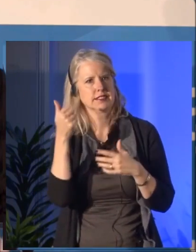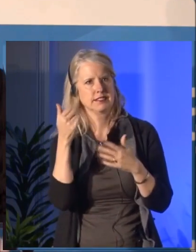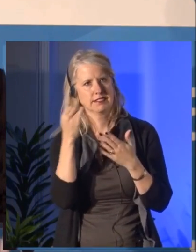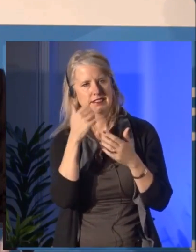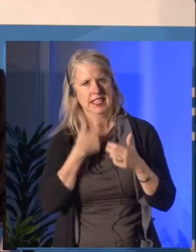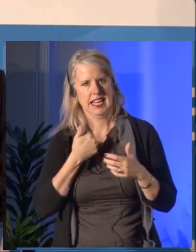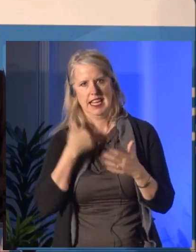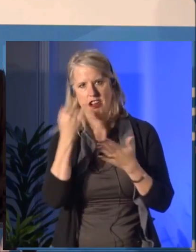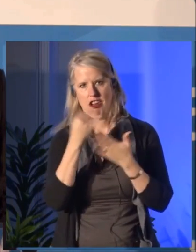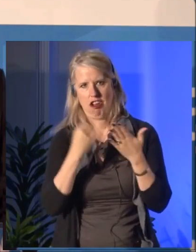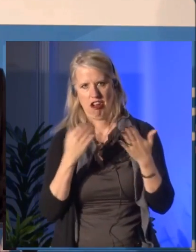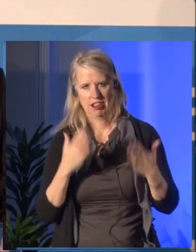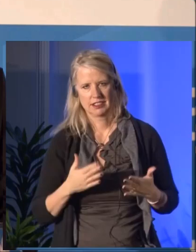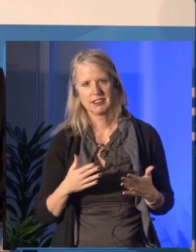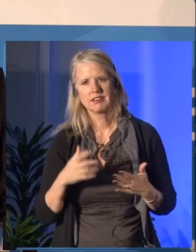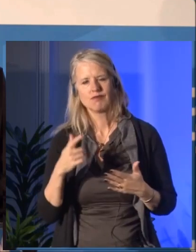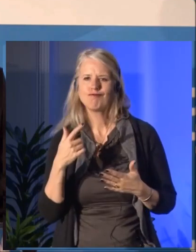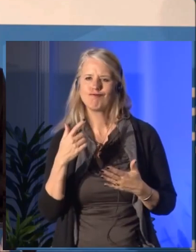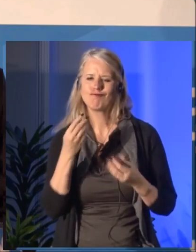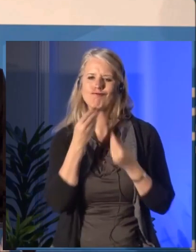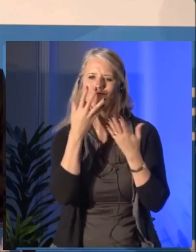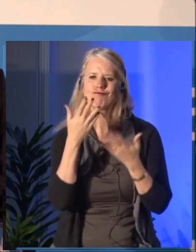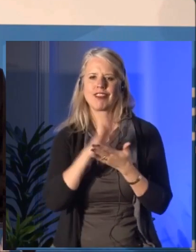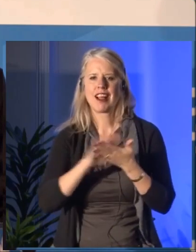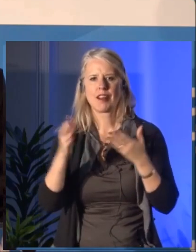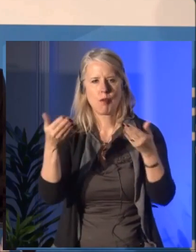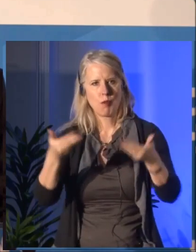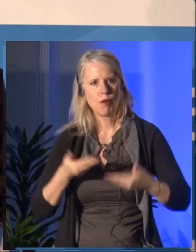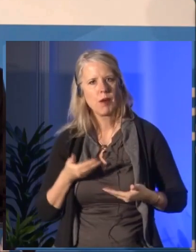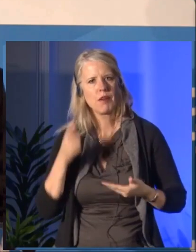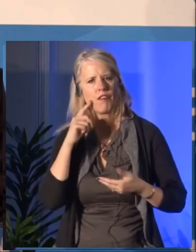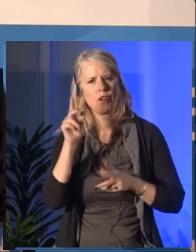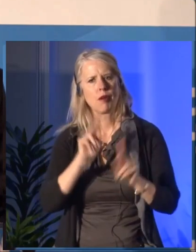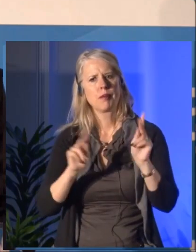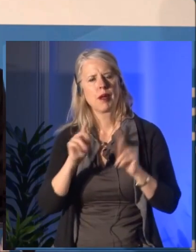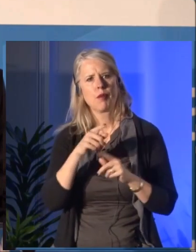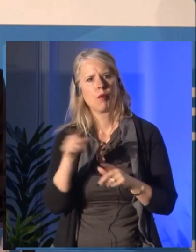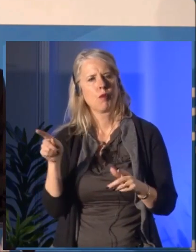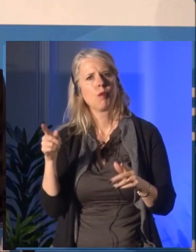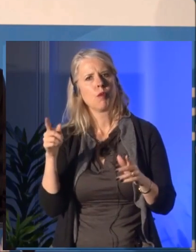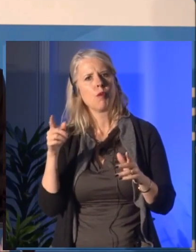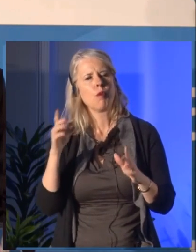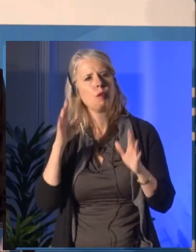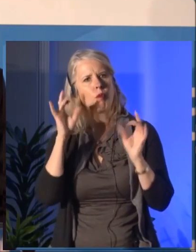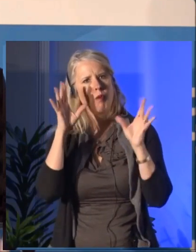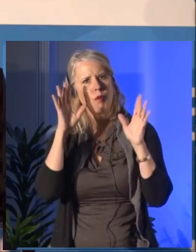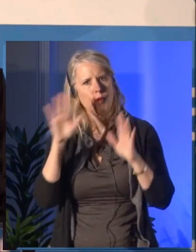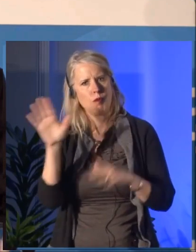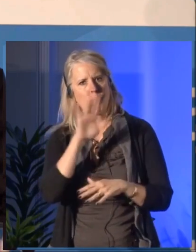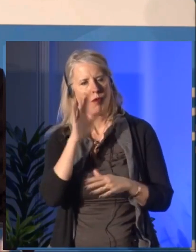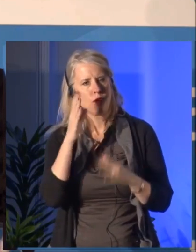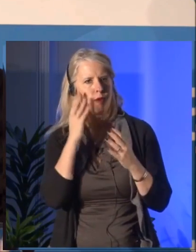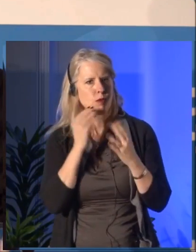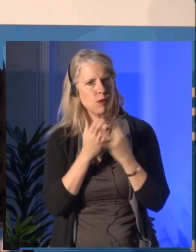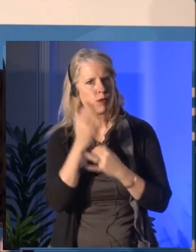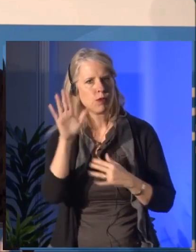from these activities. I commend the arts community for its enthusiasm in embracing this initiative